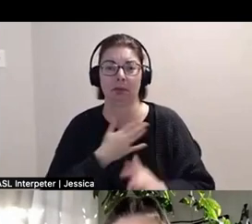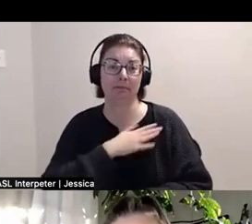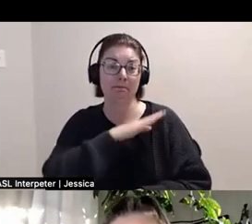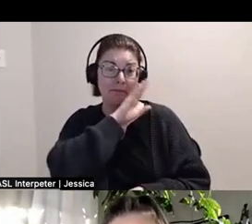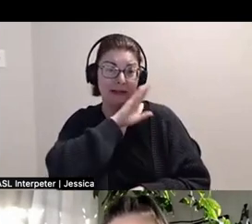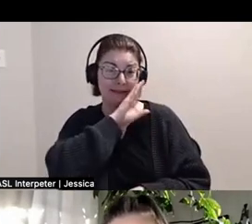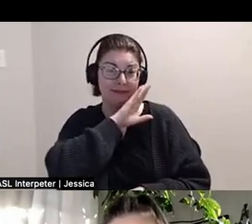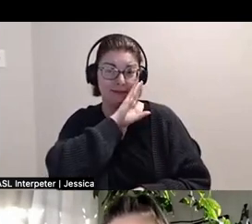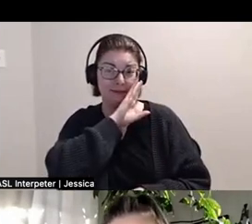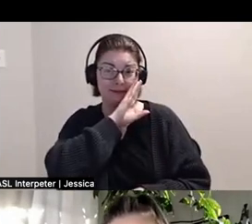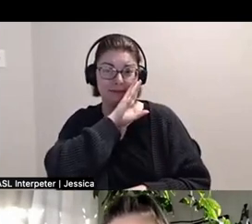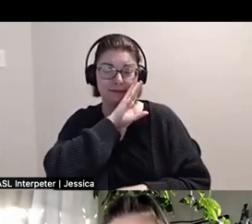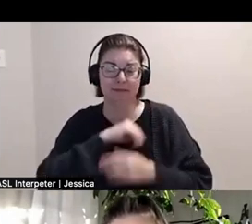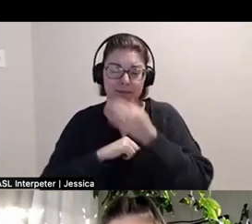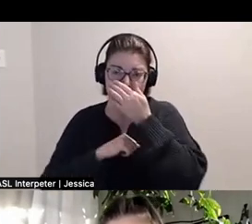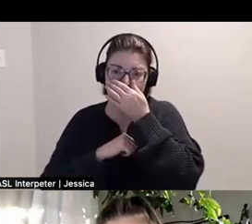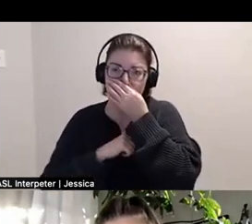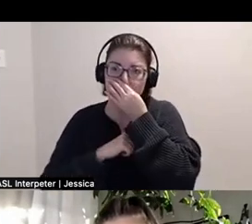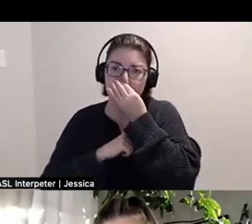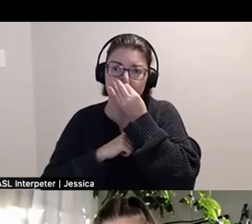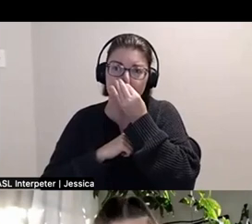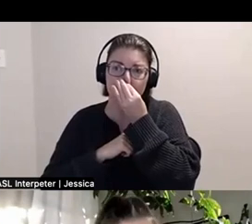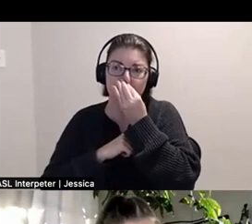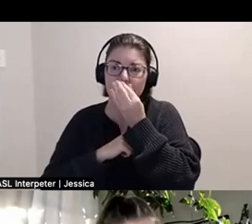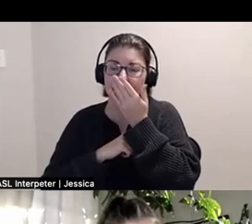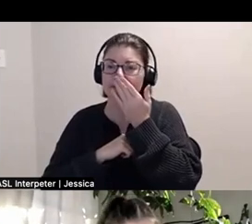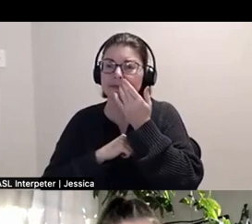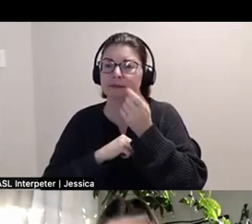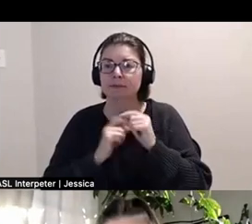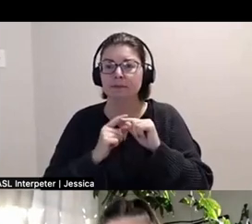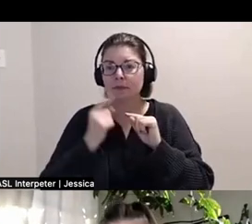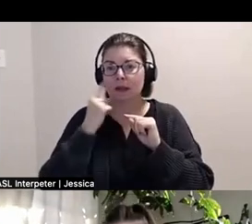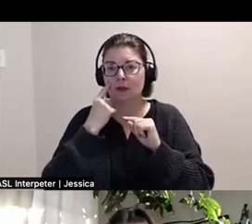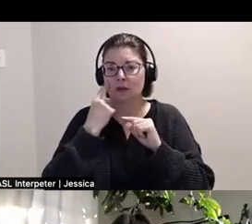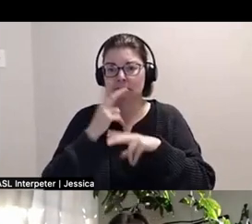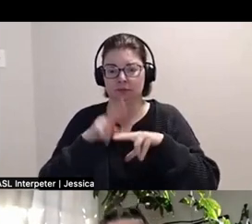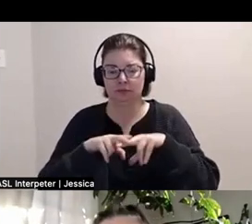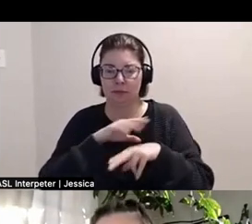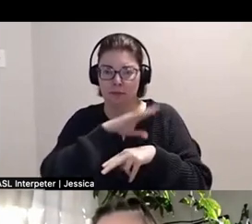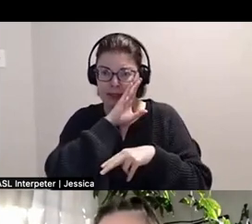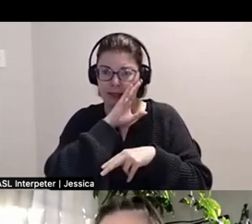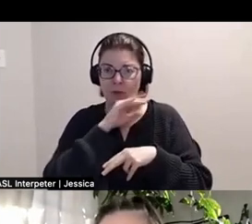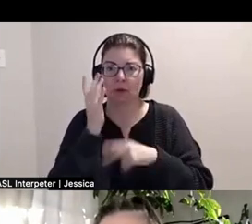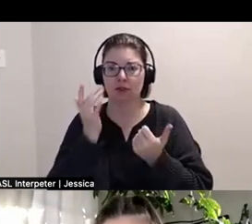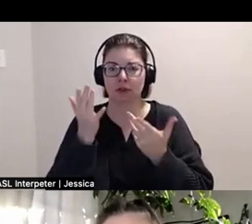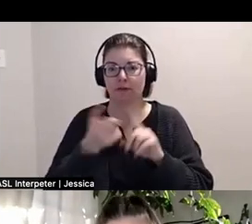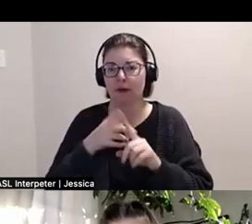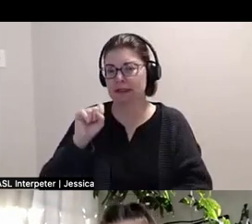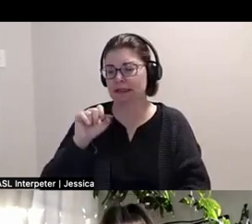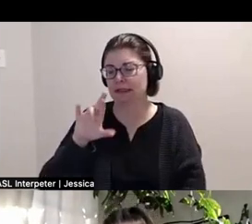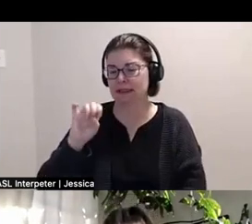Which I thought to do, at the suggestion of Sarah-Tai, so I'm really grateful for that.